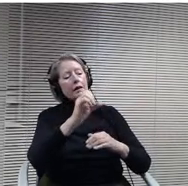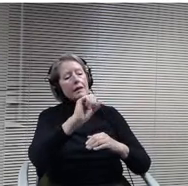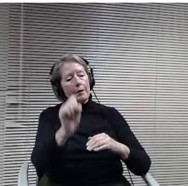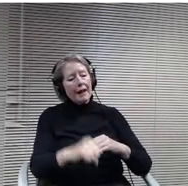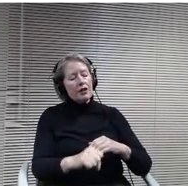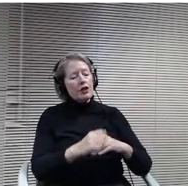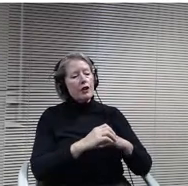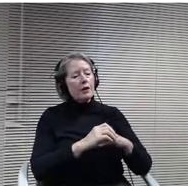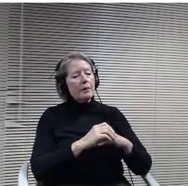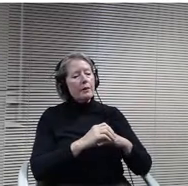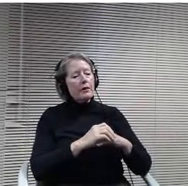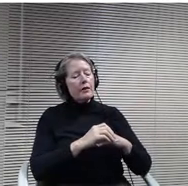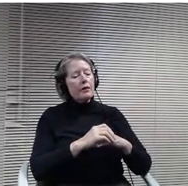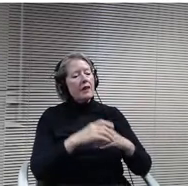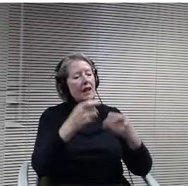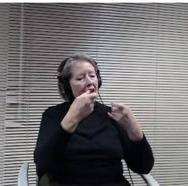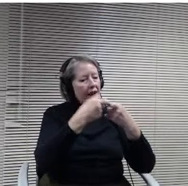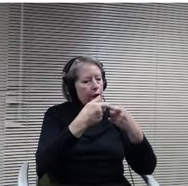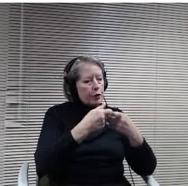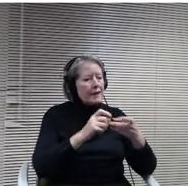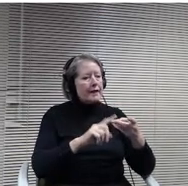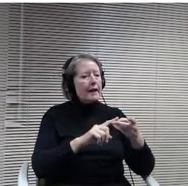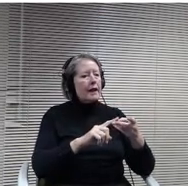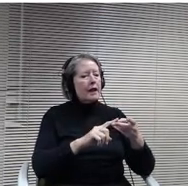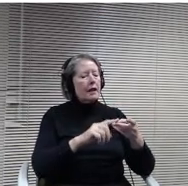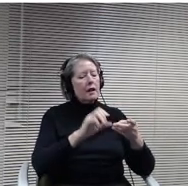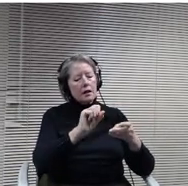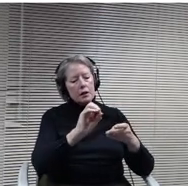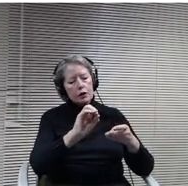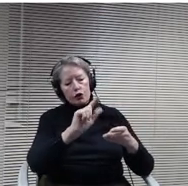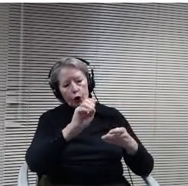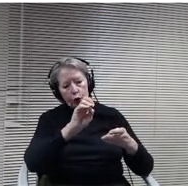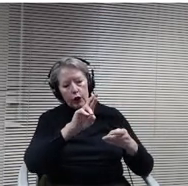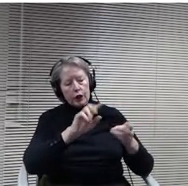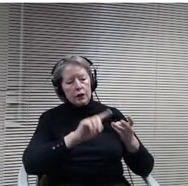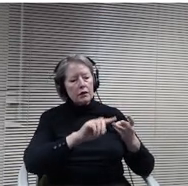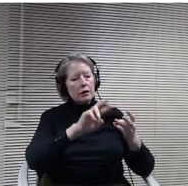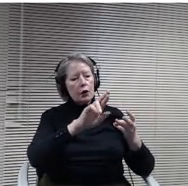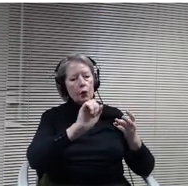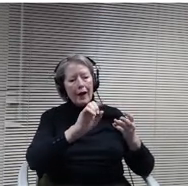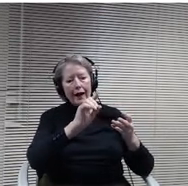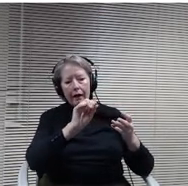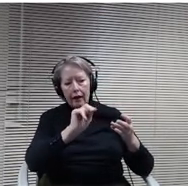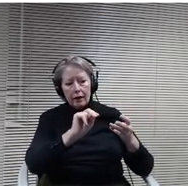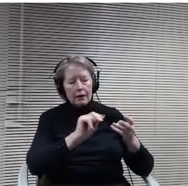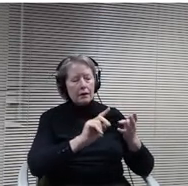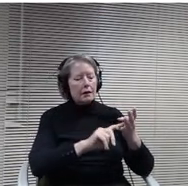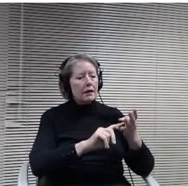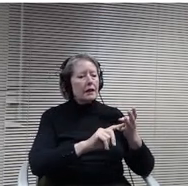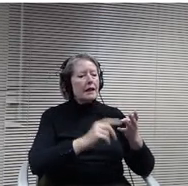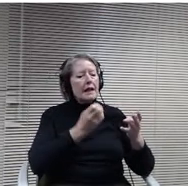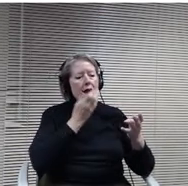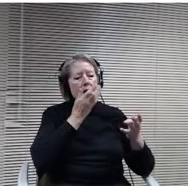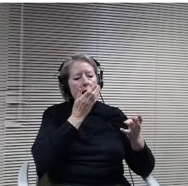electricity, different types, solar radon, heat, light, sound. Innovation there projects with Habitat for Humanity projects